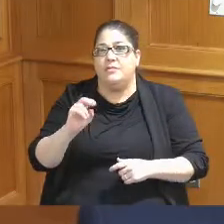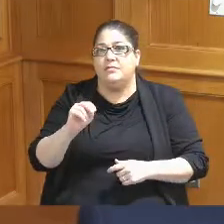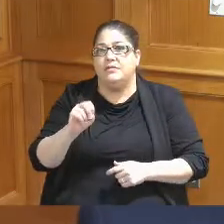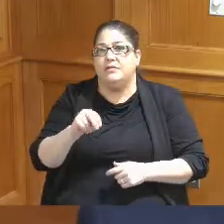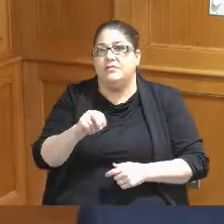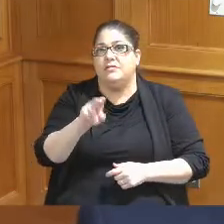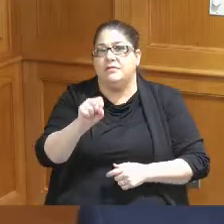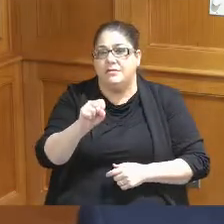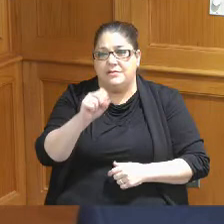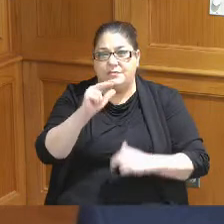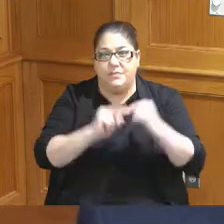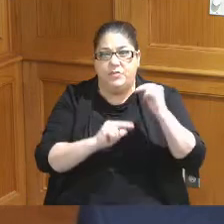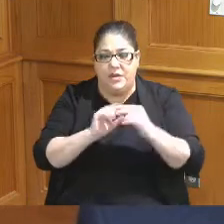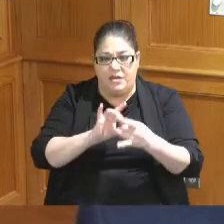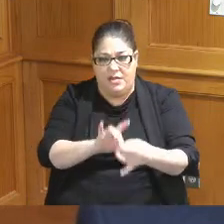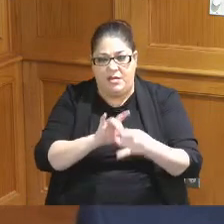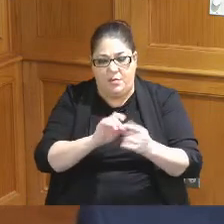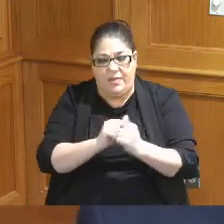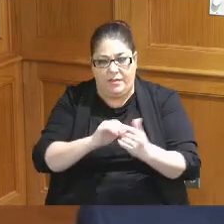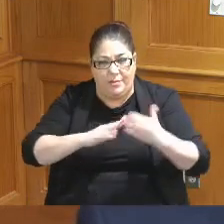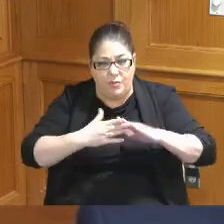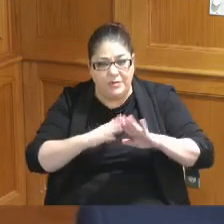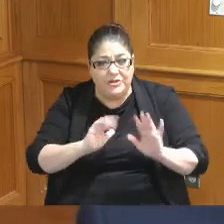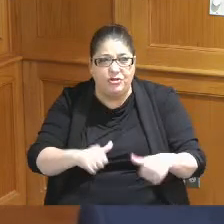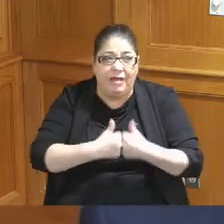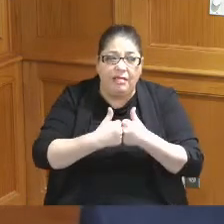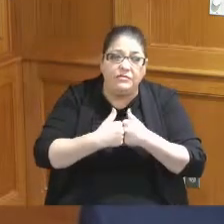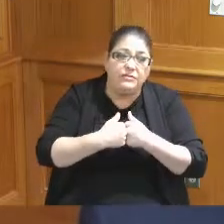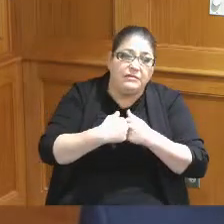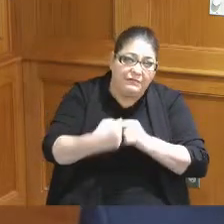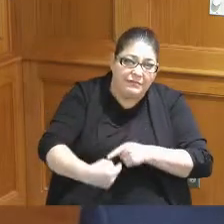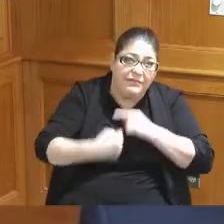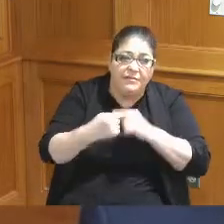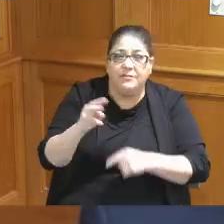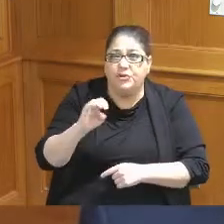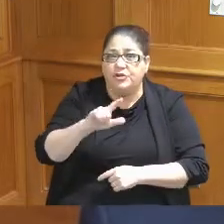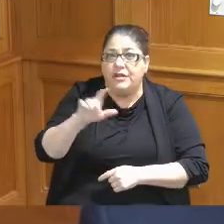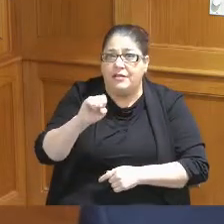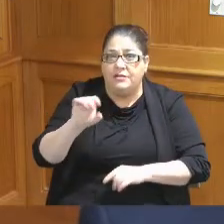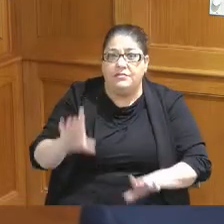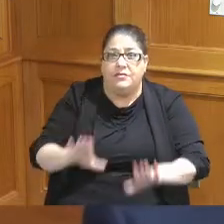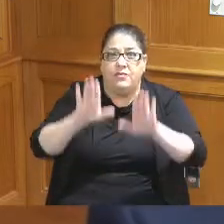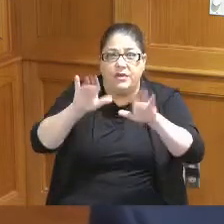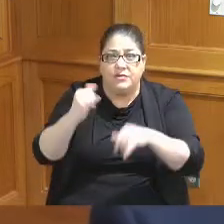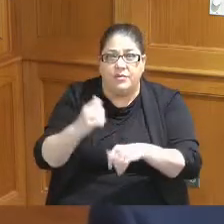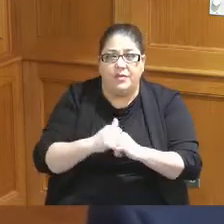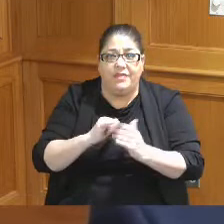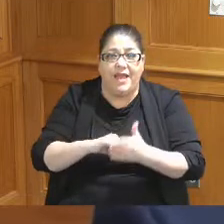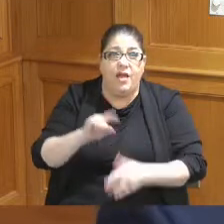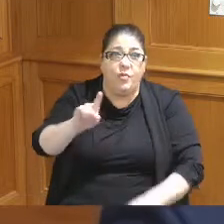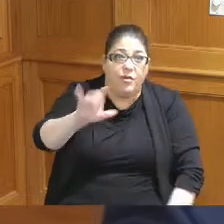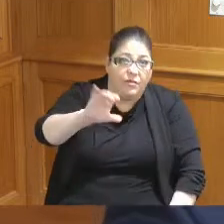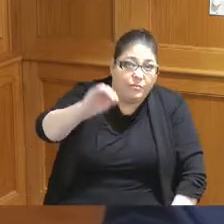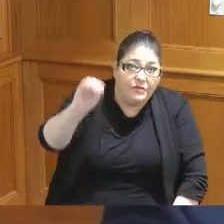communities and it's difficult it's challenging Michelle does a great job with it hitting 100 is